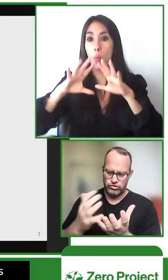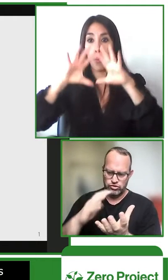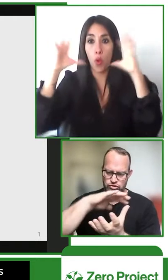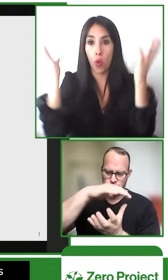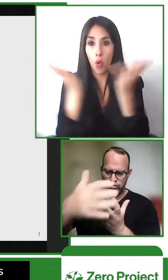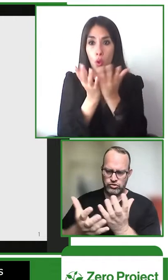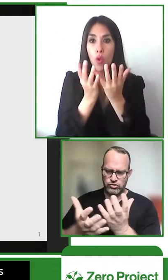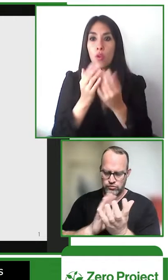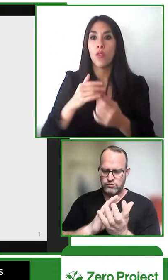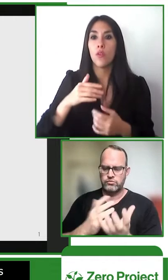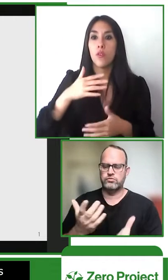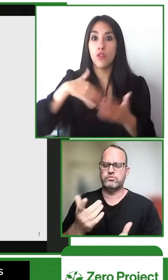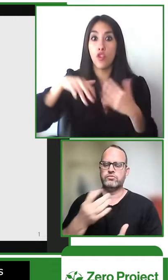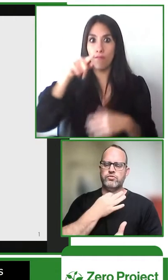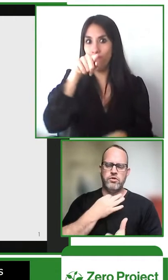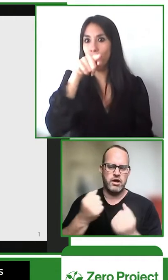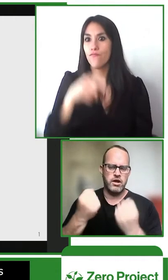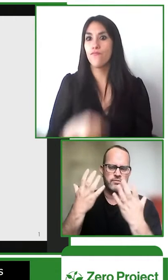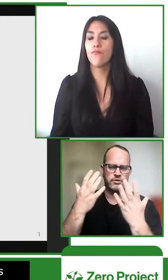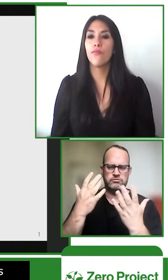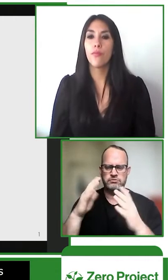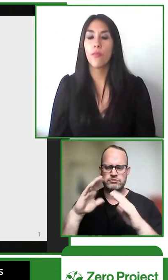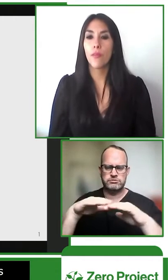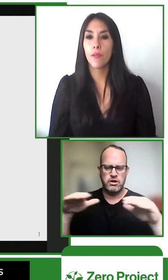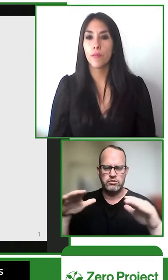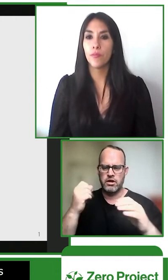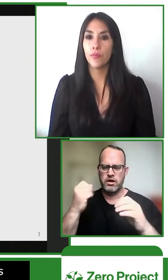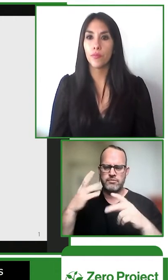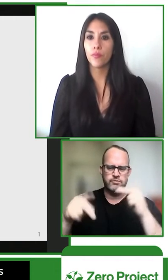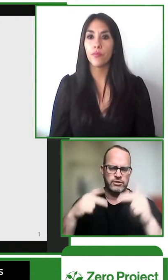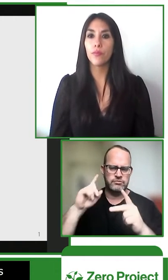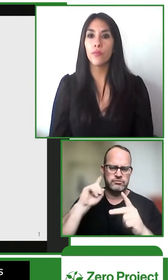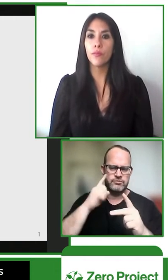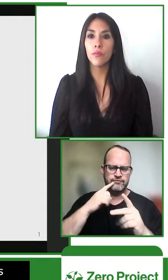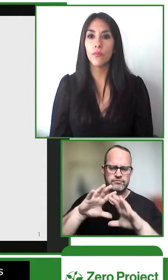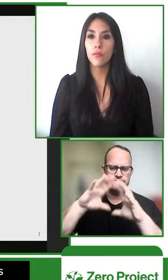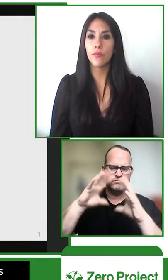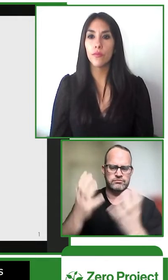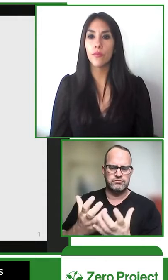so i want you to spend a moment with me thinking about what's happening around the world with